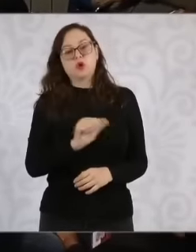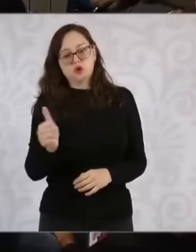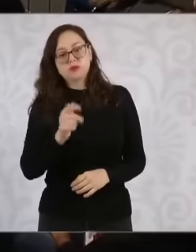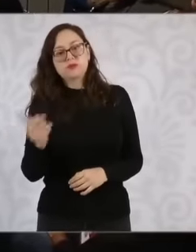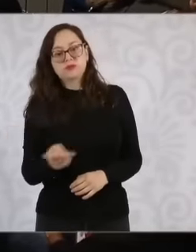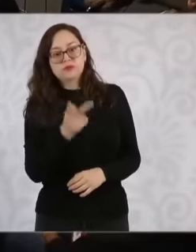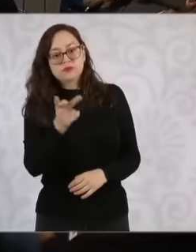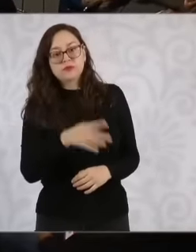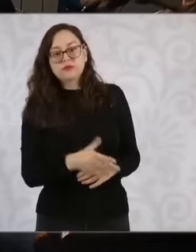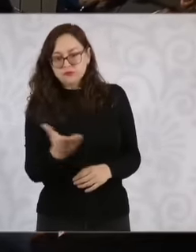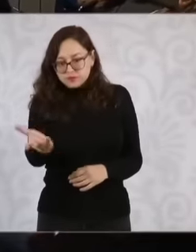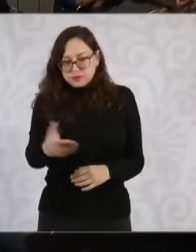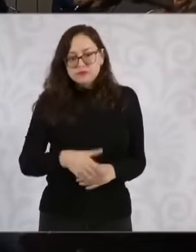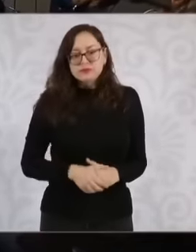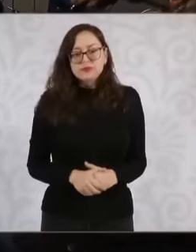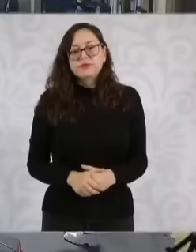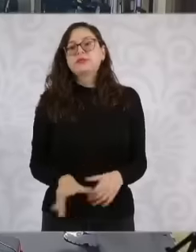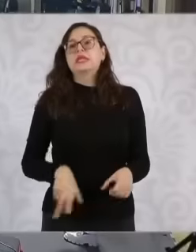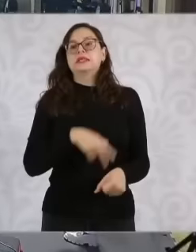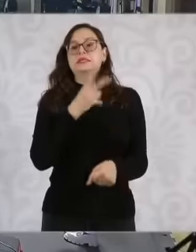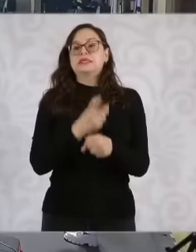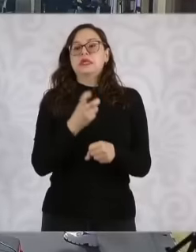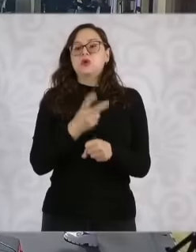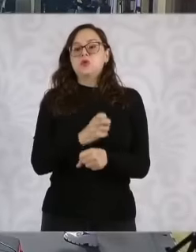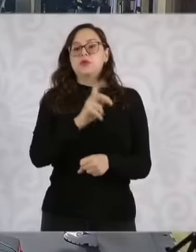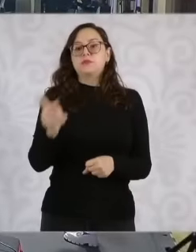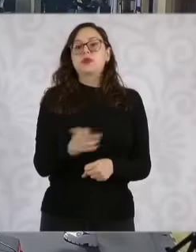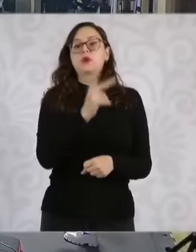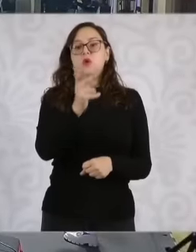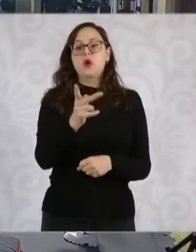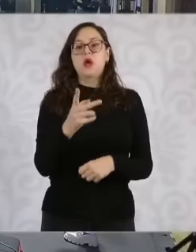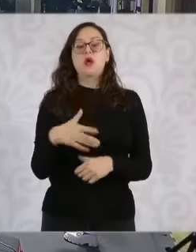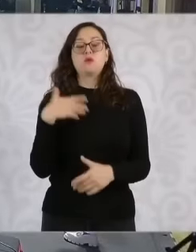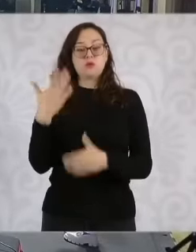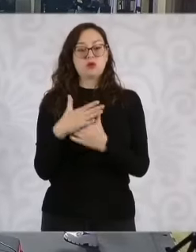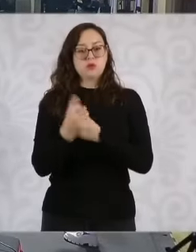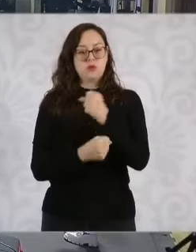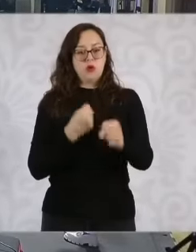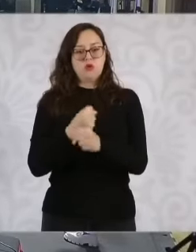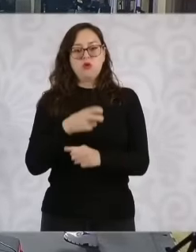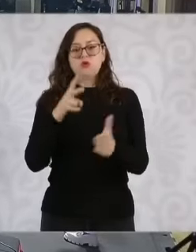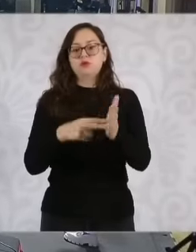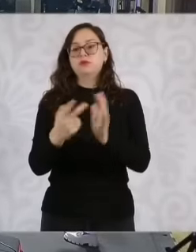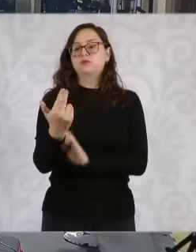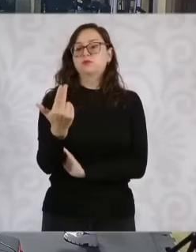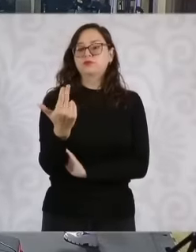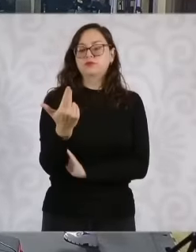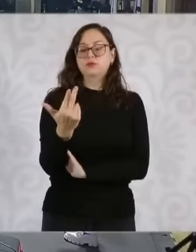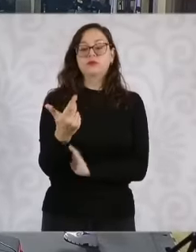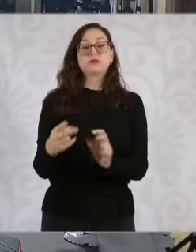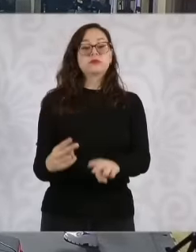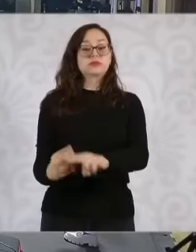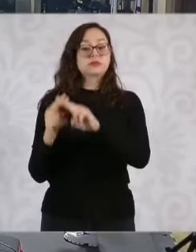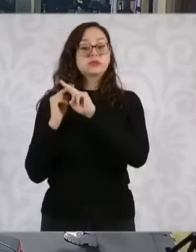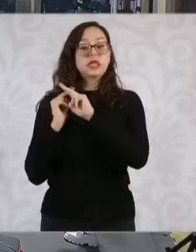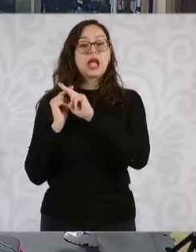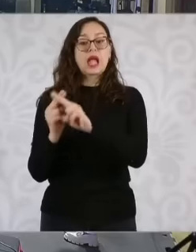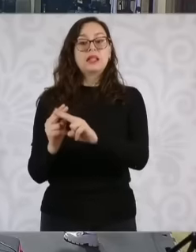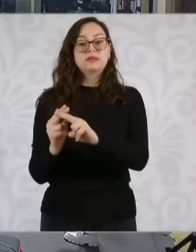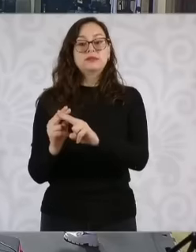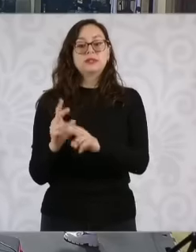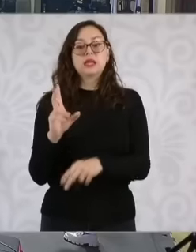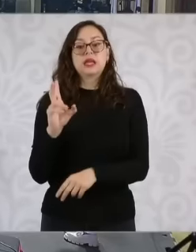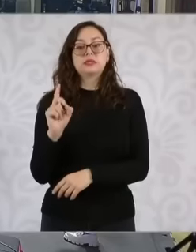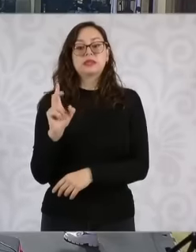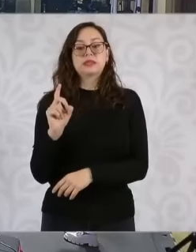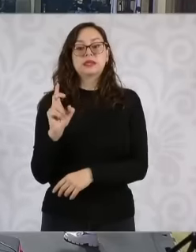second question uh next year in 2025 it will be 30 years since President